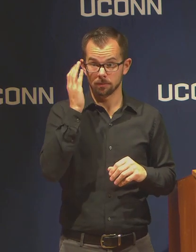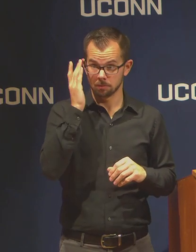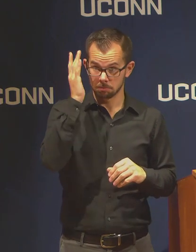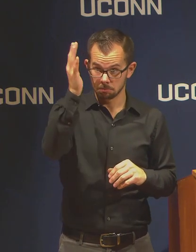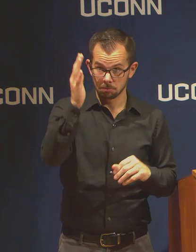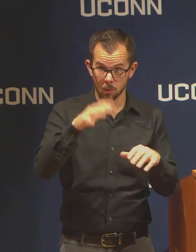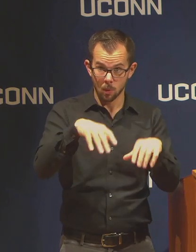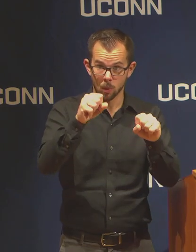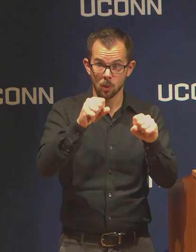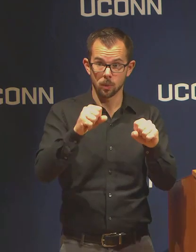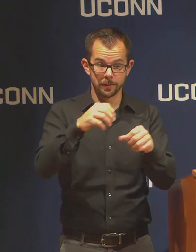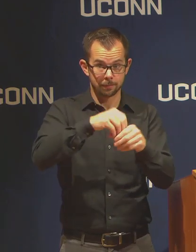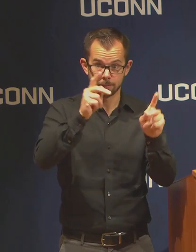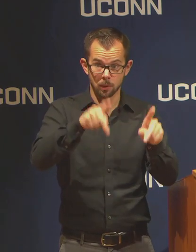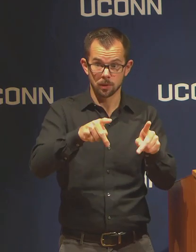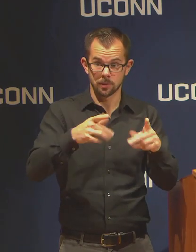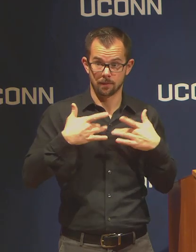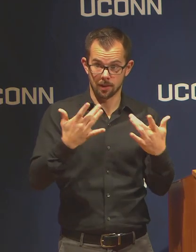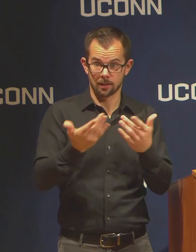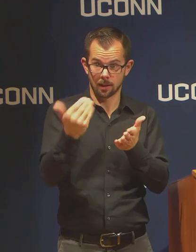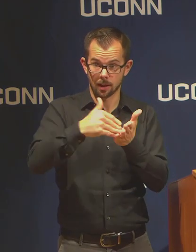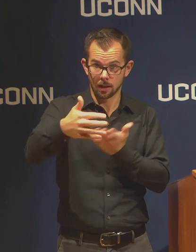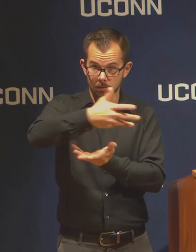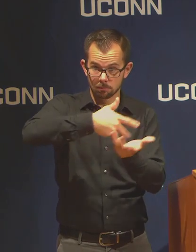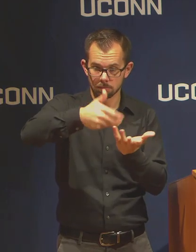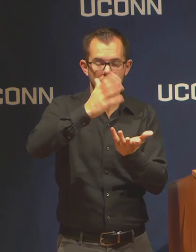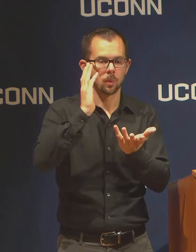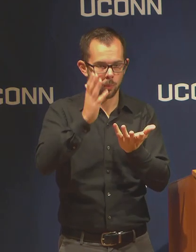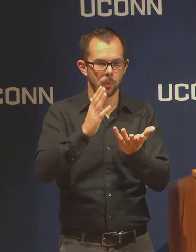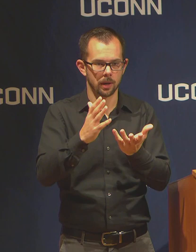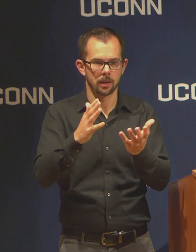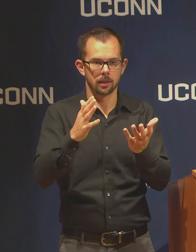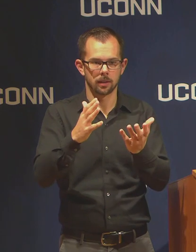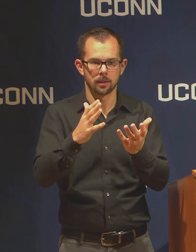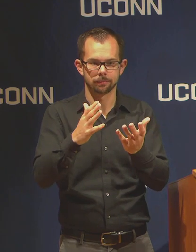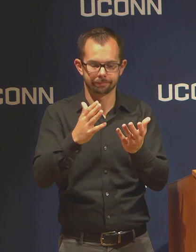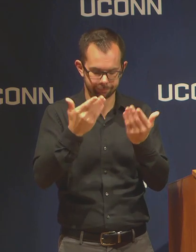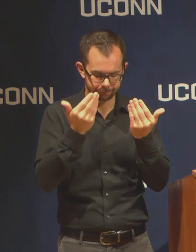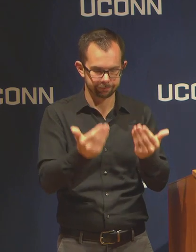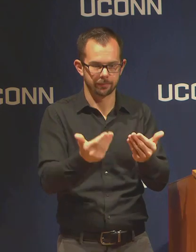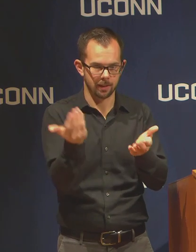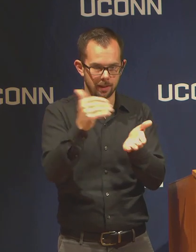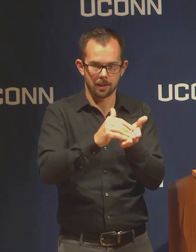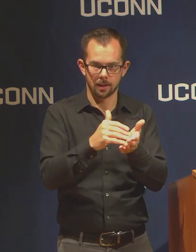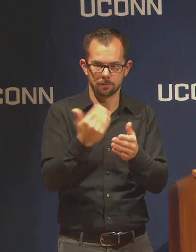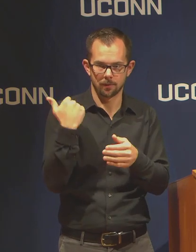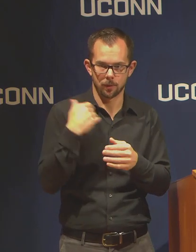we'll recommence with those. Will there still be summer orientation?